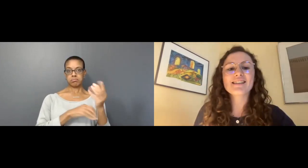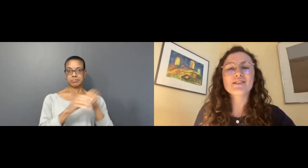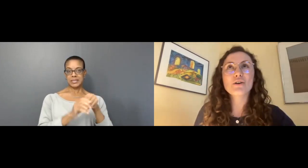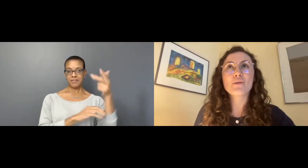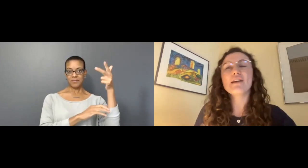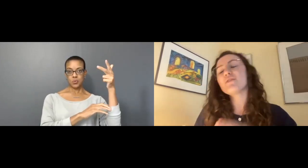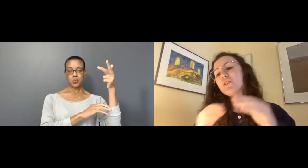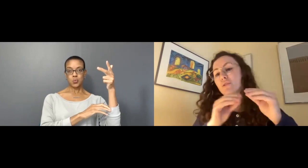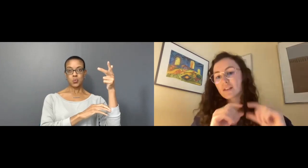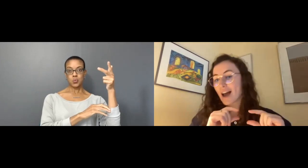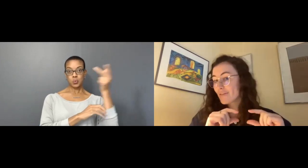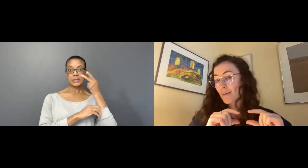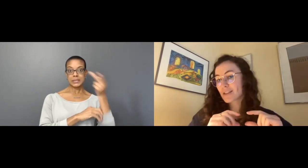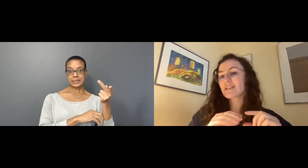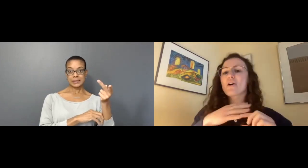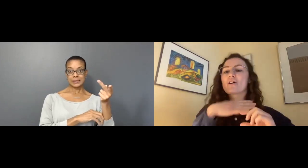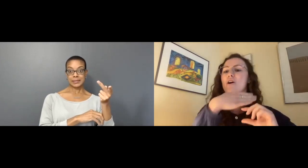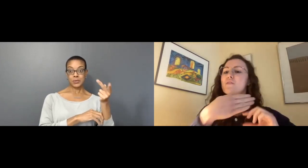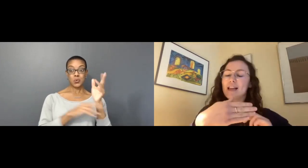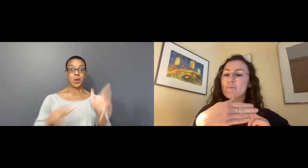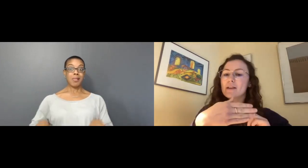and so if your live captions are overlapping